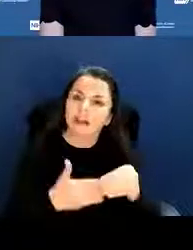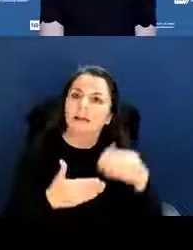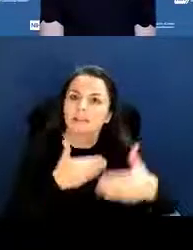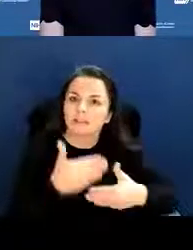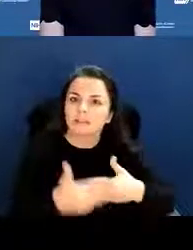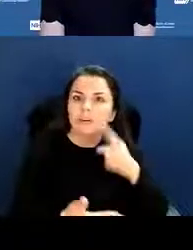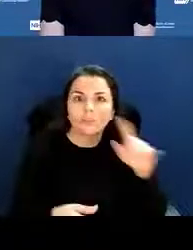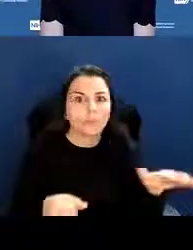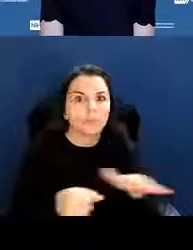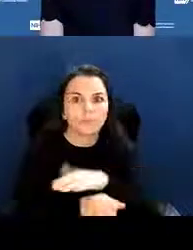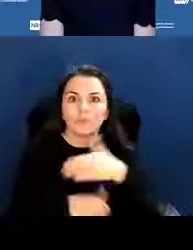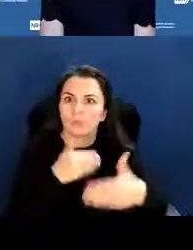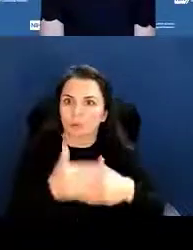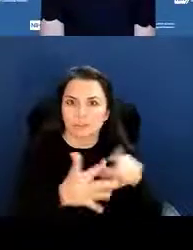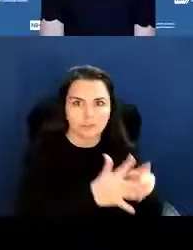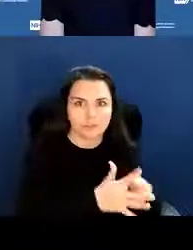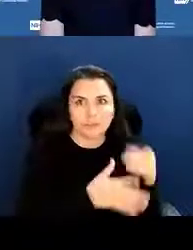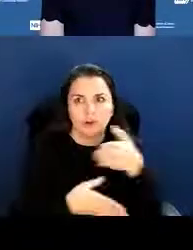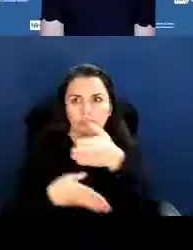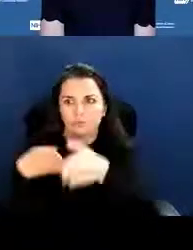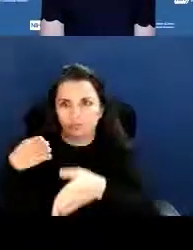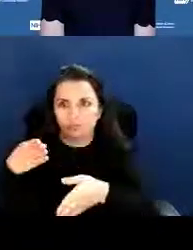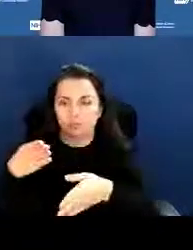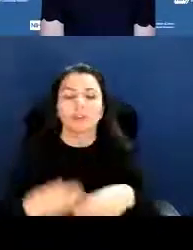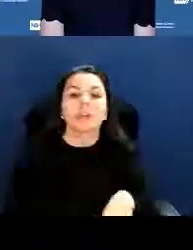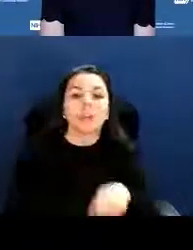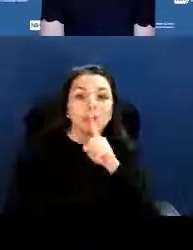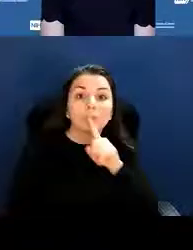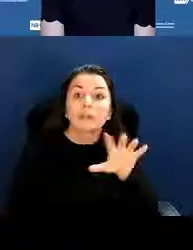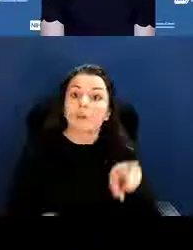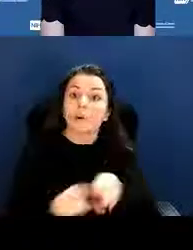including COVID information, electronic submission,